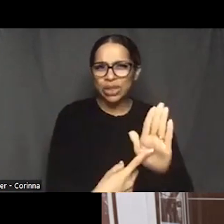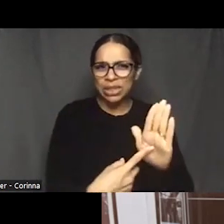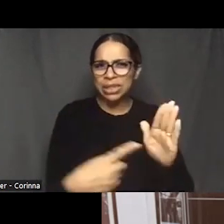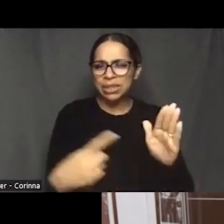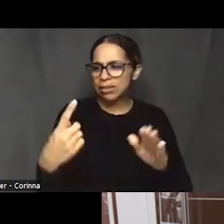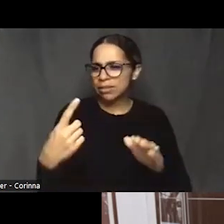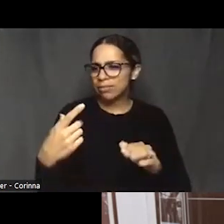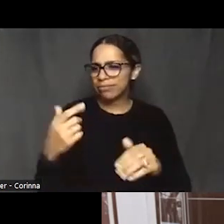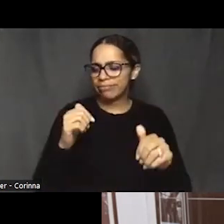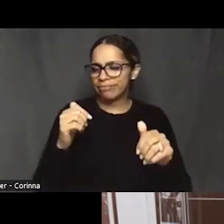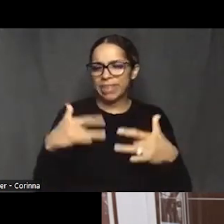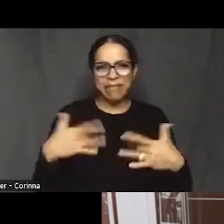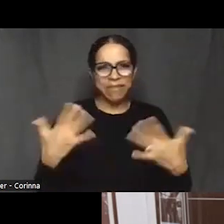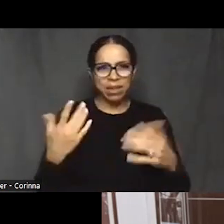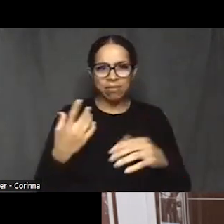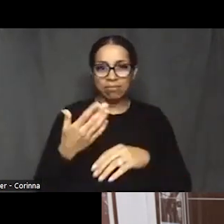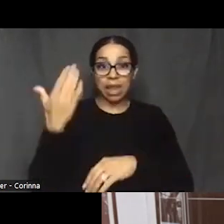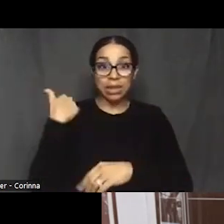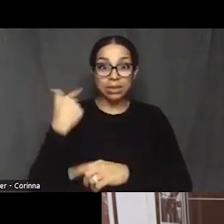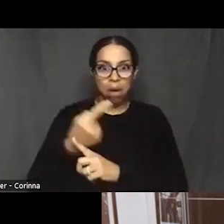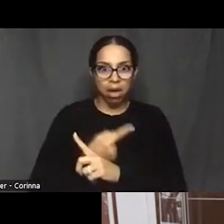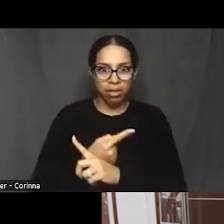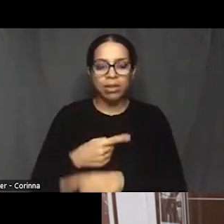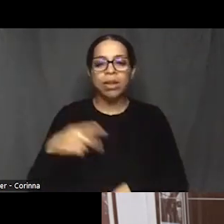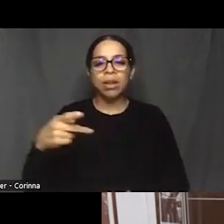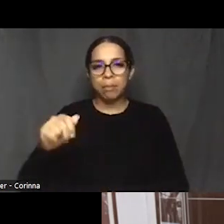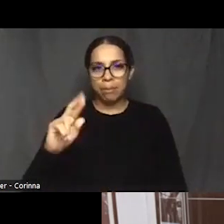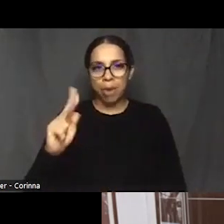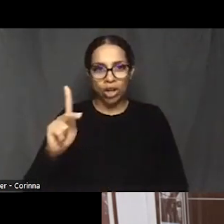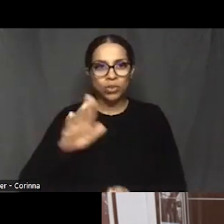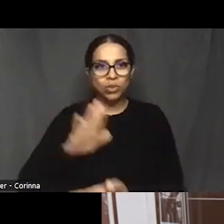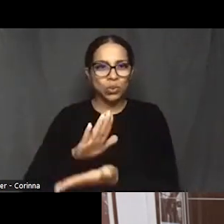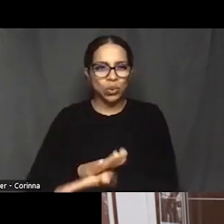at the Park School in conjunction with the Lynching Memorial Project.